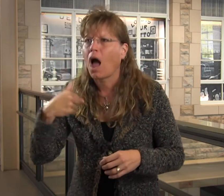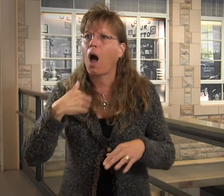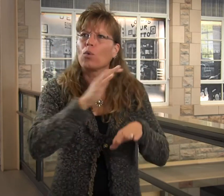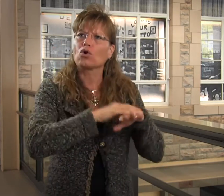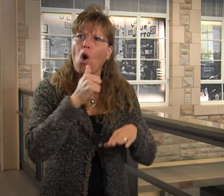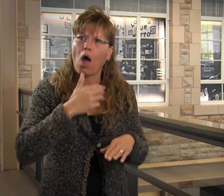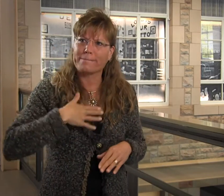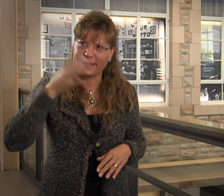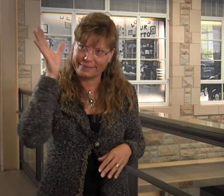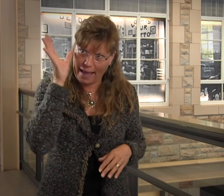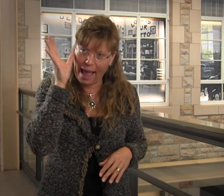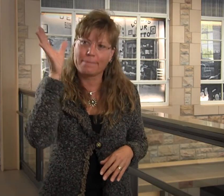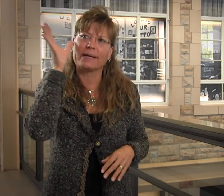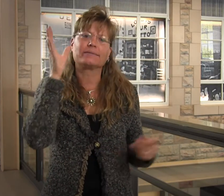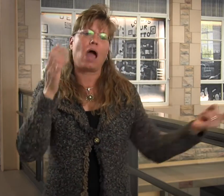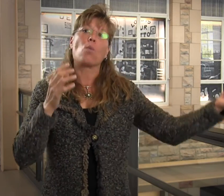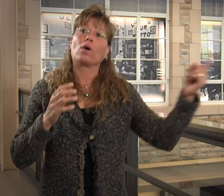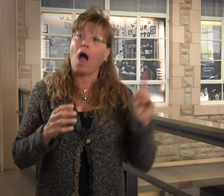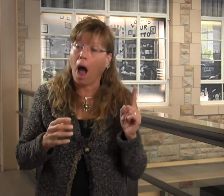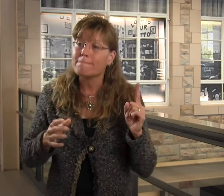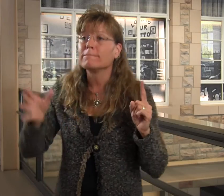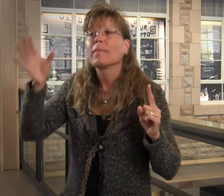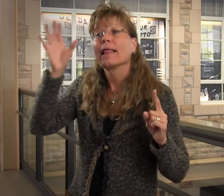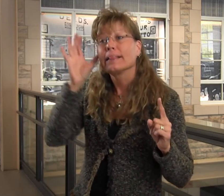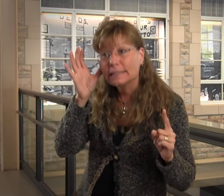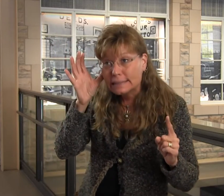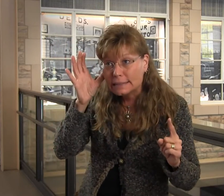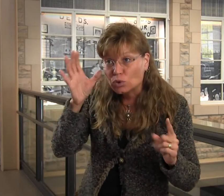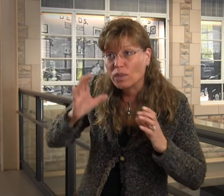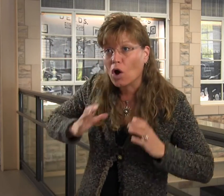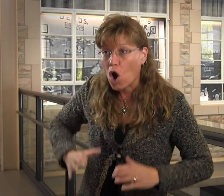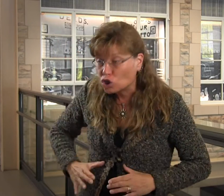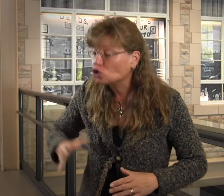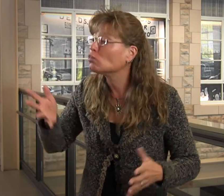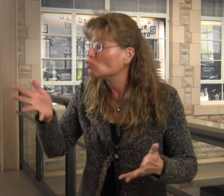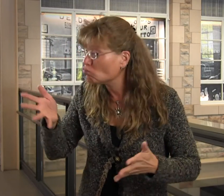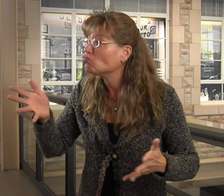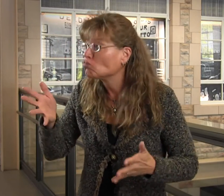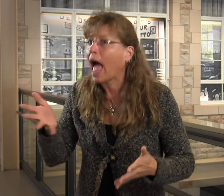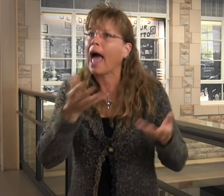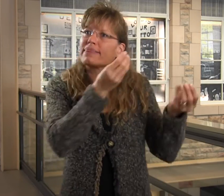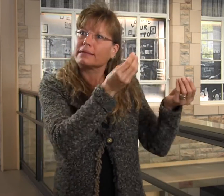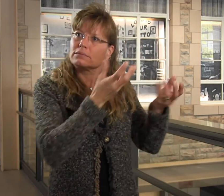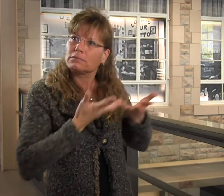I didn't understand what they were saying. I would call my dad over. He would make his way over and listen to what the customer needed